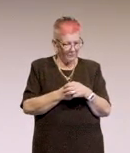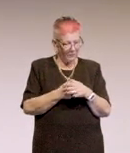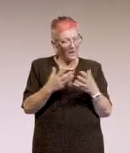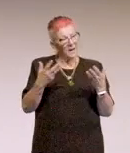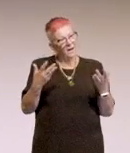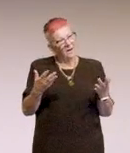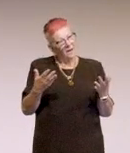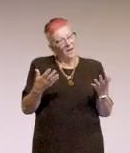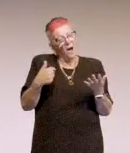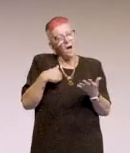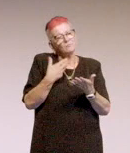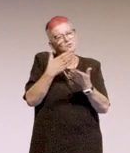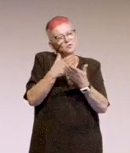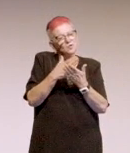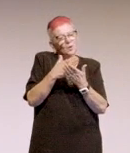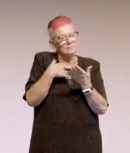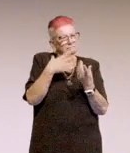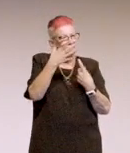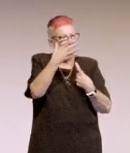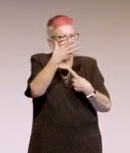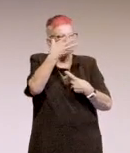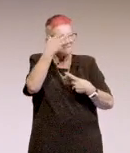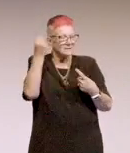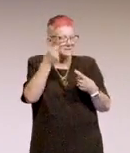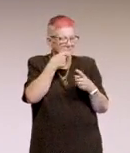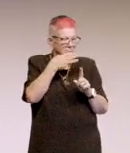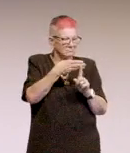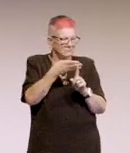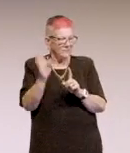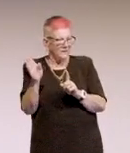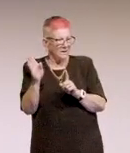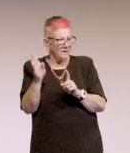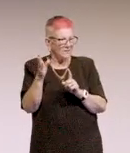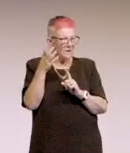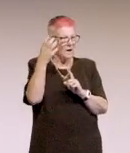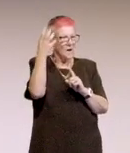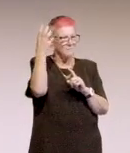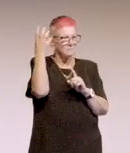Yeah, well there's many lightbulb moments. Sorry, this has just gone a bit weird. It's all right, Stuart, I don't need you yet.